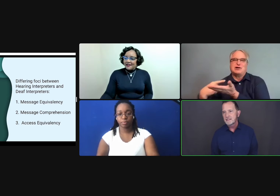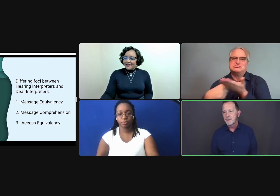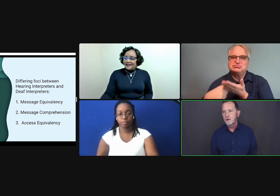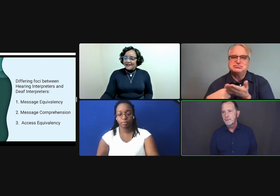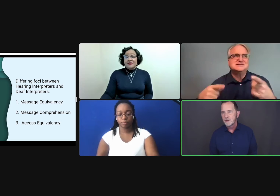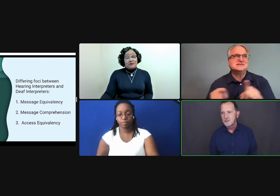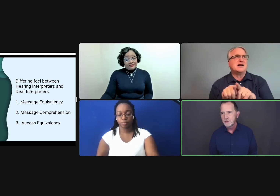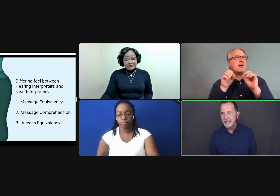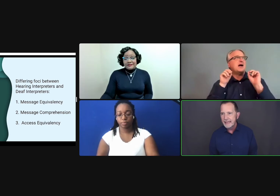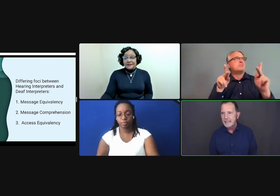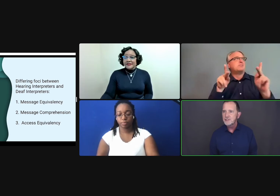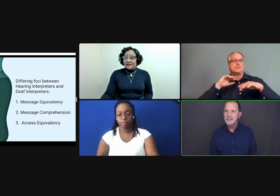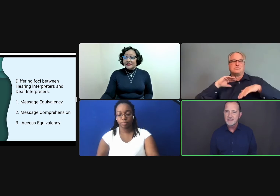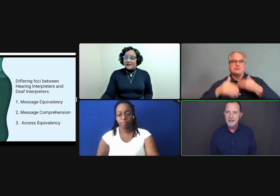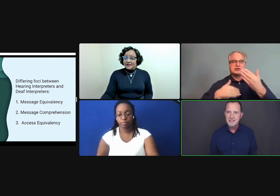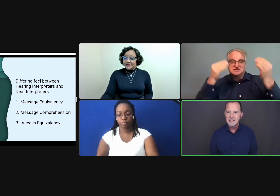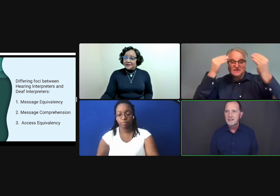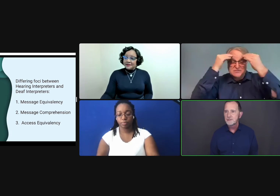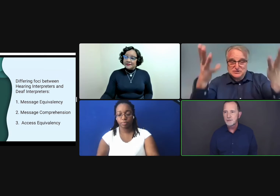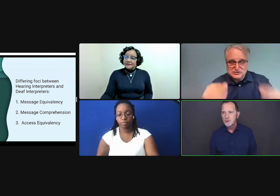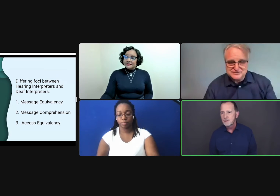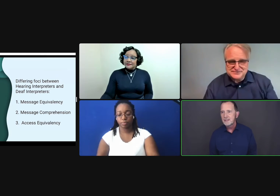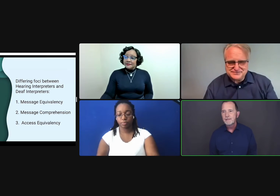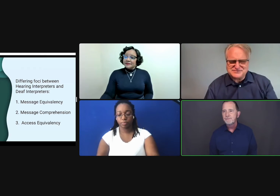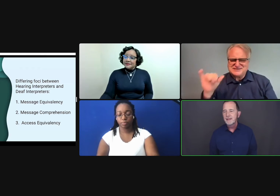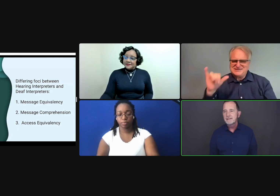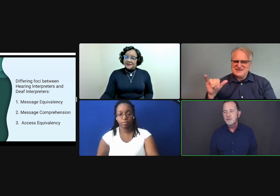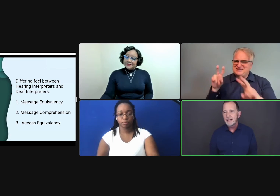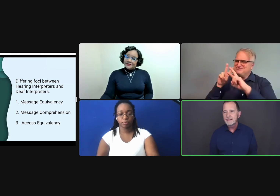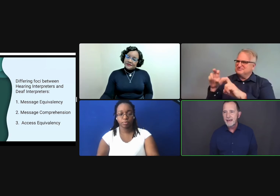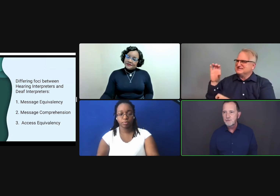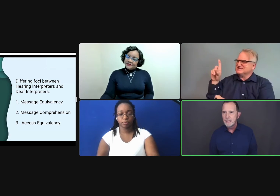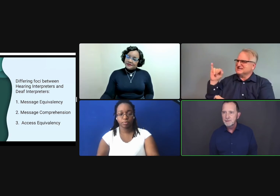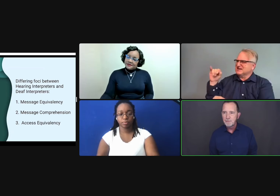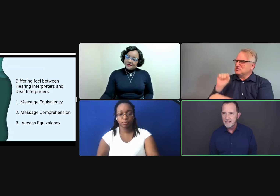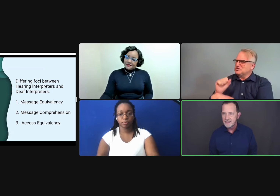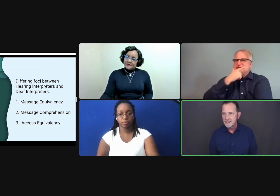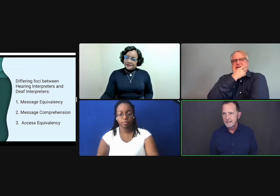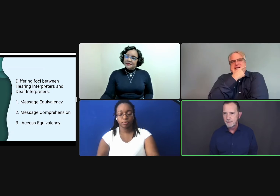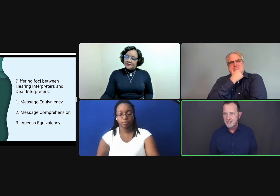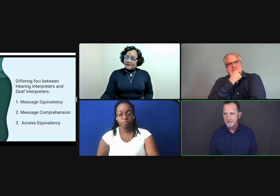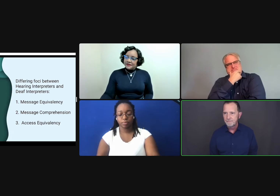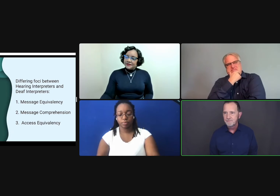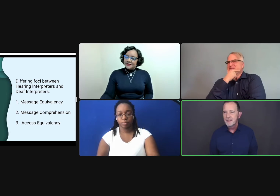as their hearing peers to engage, to discuss, to learn. And to do that, they have to be able to process the information.